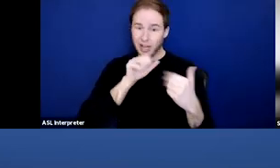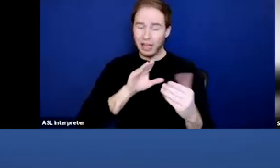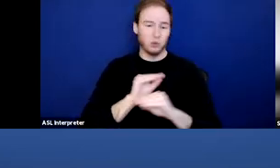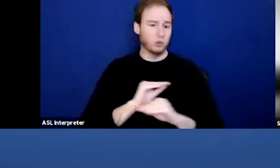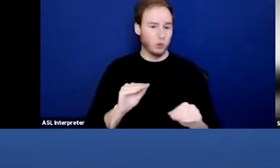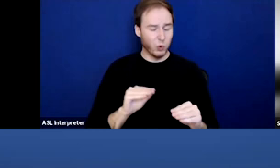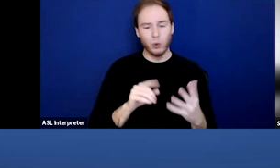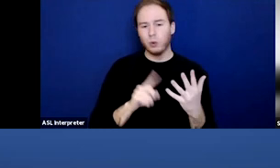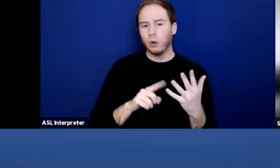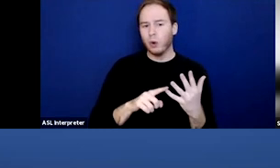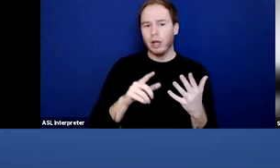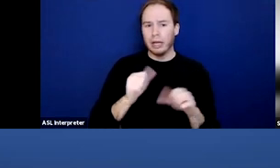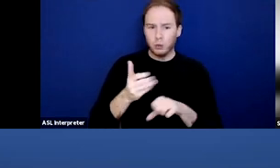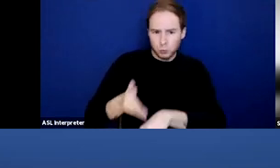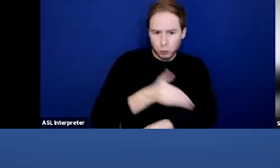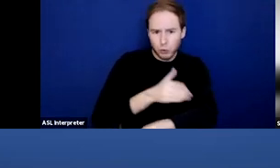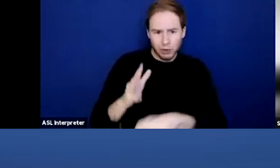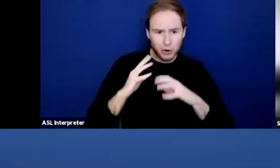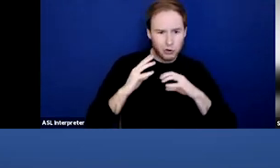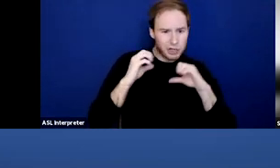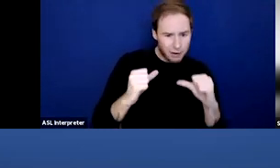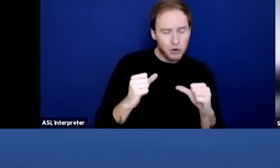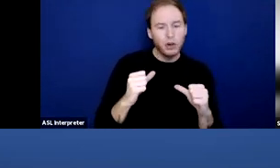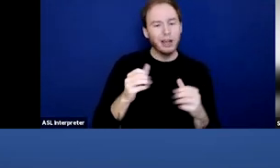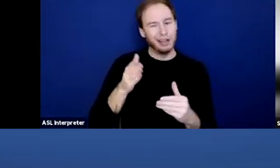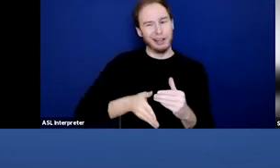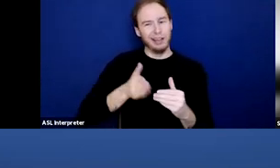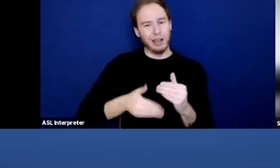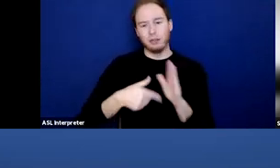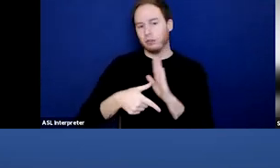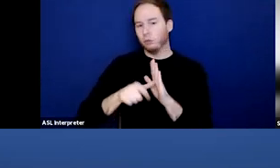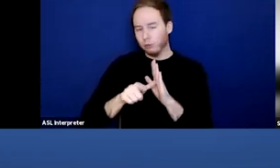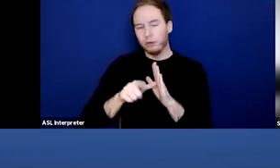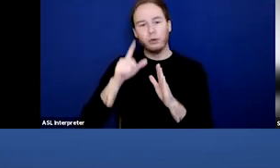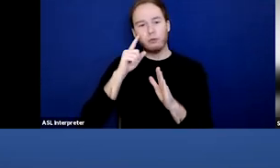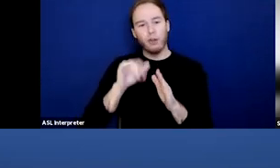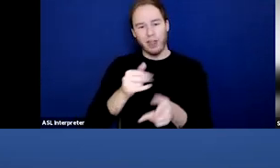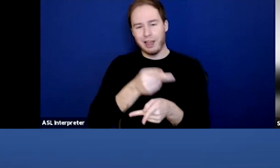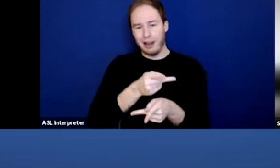and what that actually entails. And it finishes with the review of whole-person care best practices.